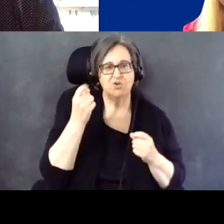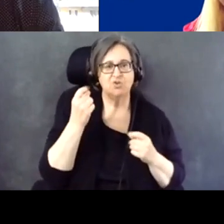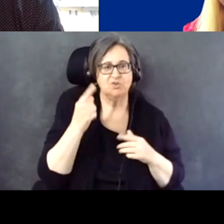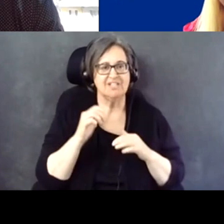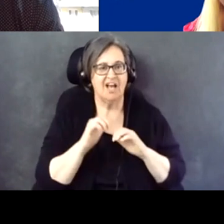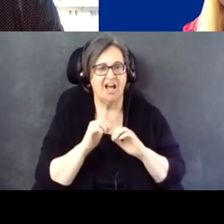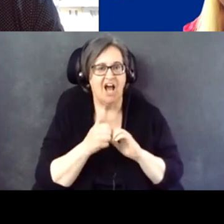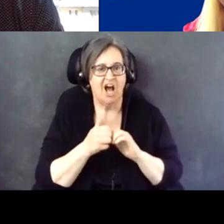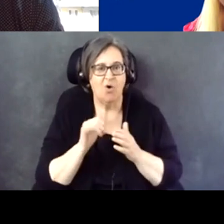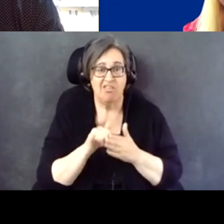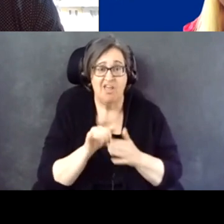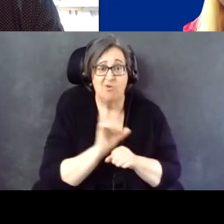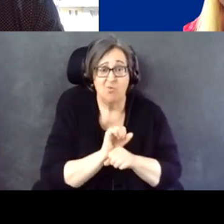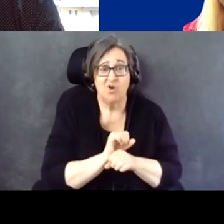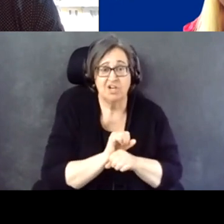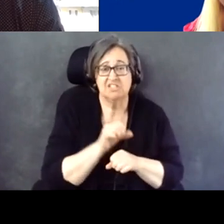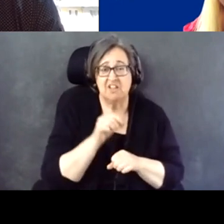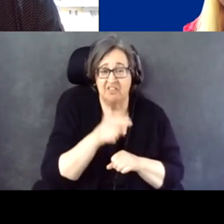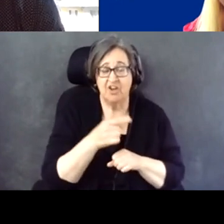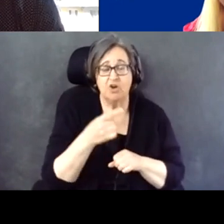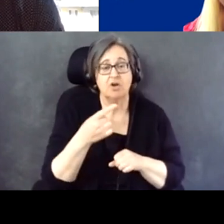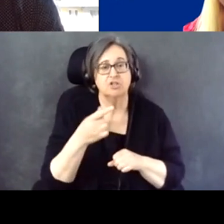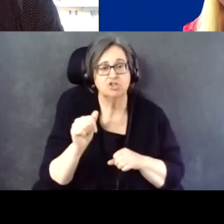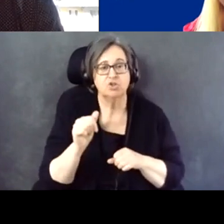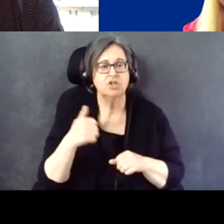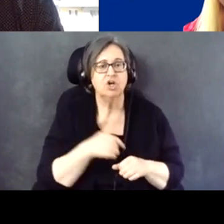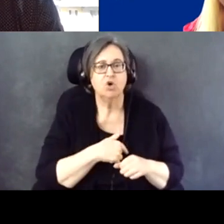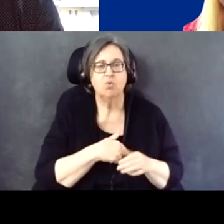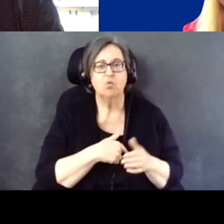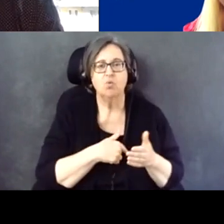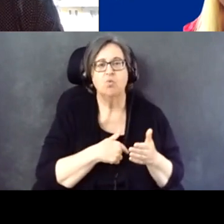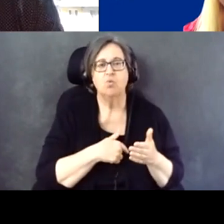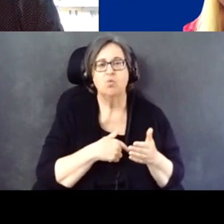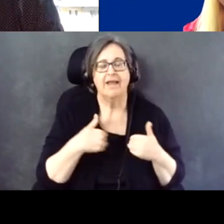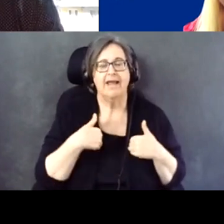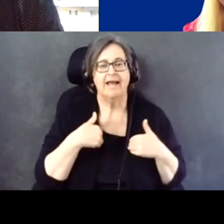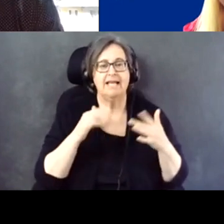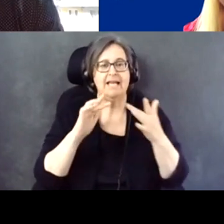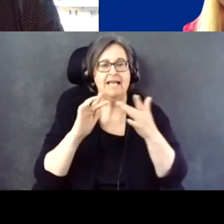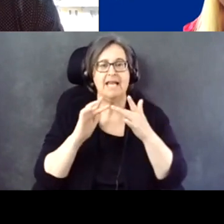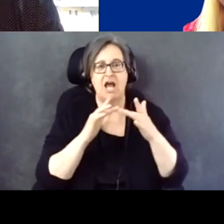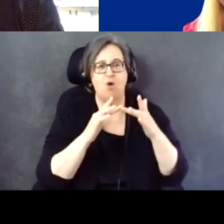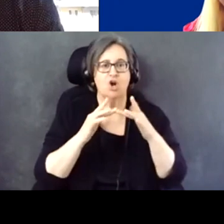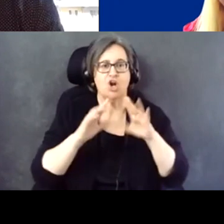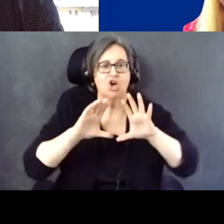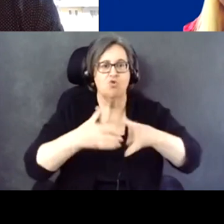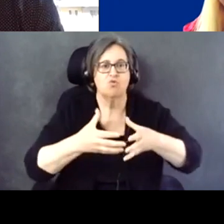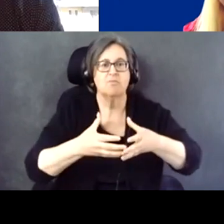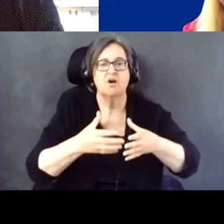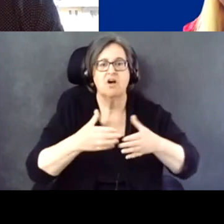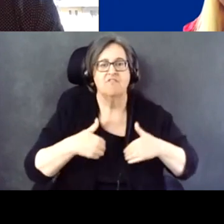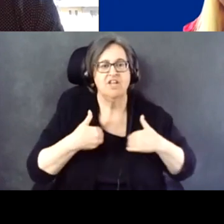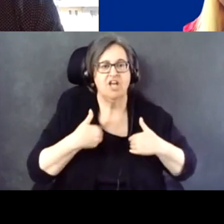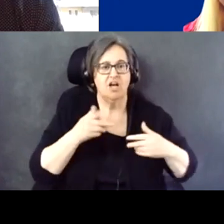works down there, we were able to put together a network of young folks, and older folks